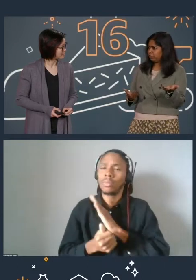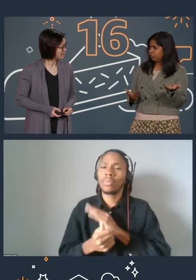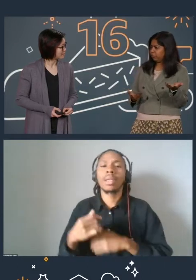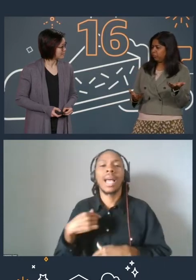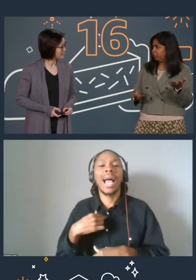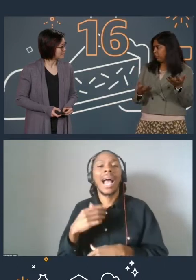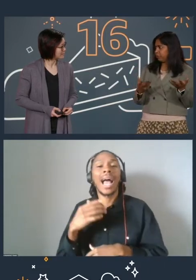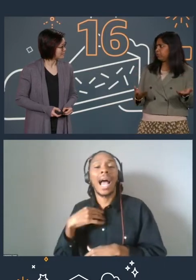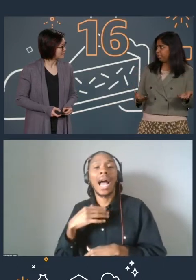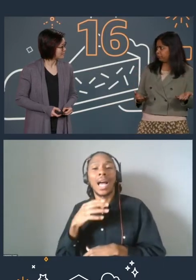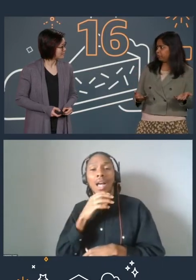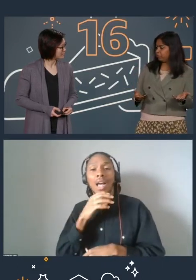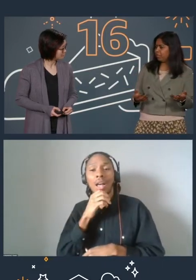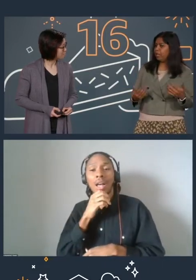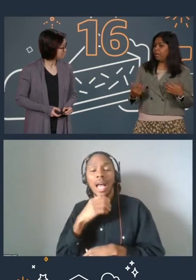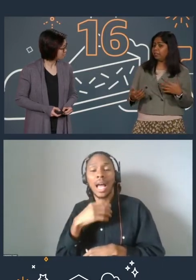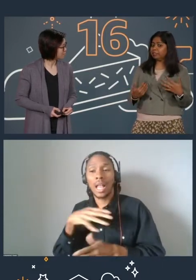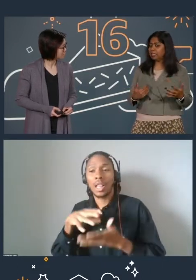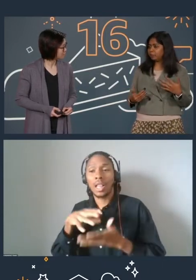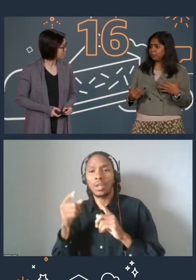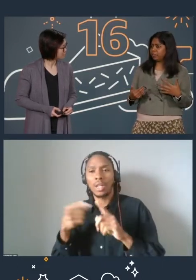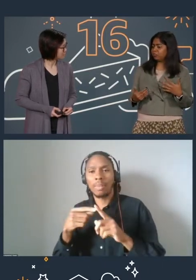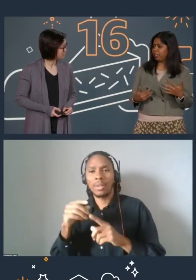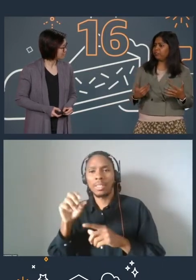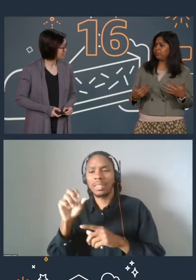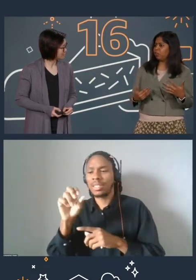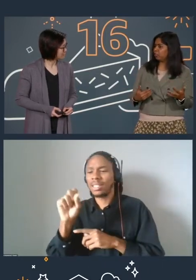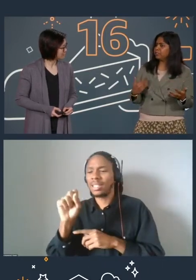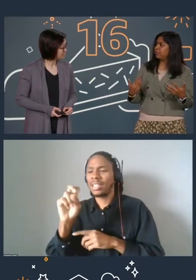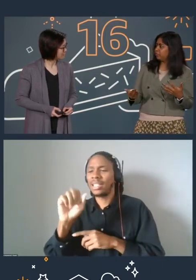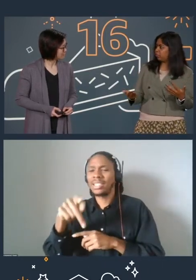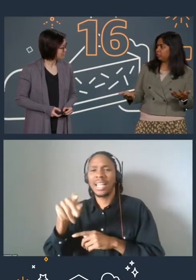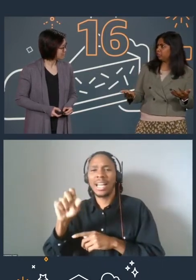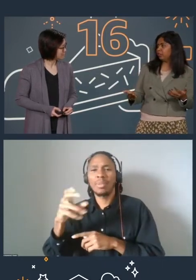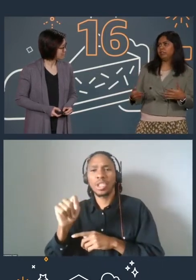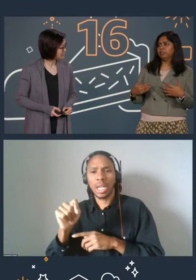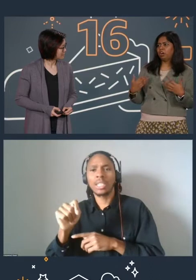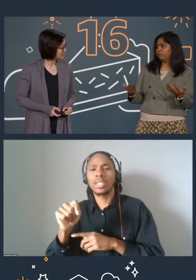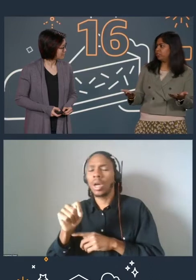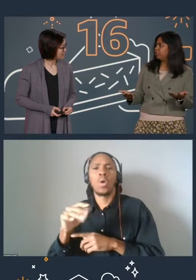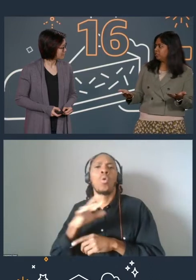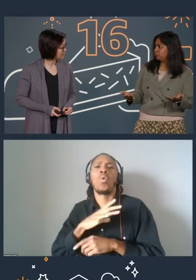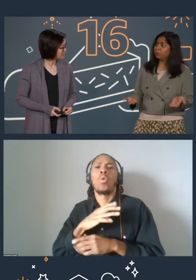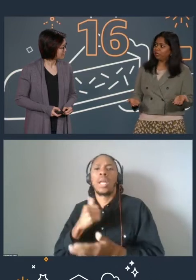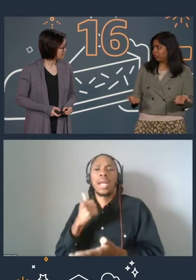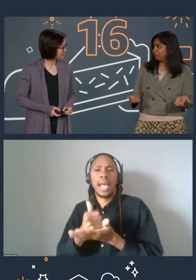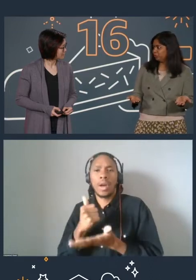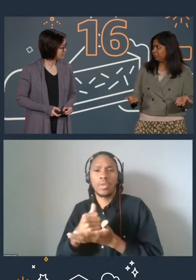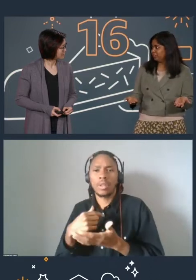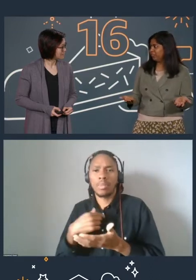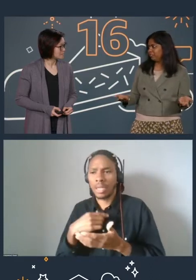for EBS Snapshots and that's helping me drive these cost savings conversations with my customers.